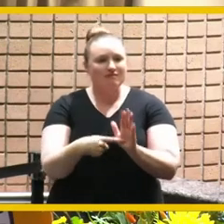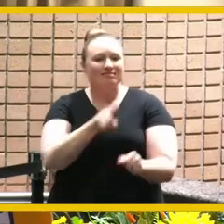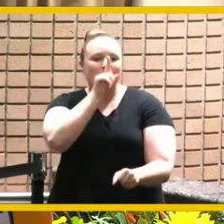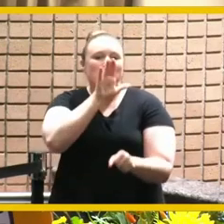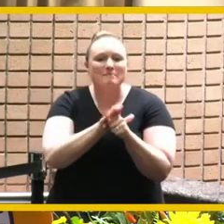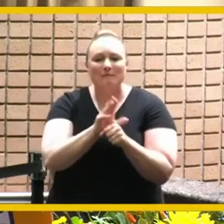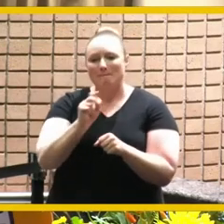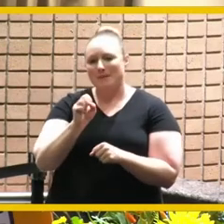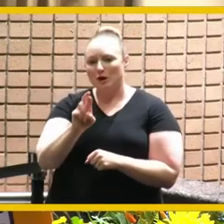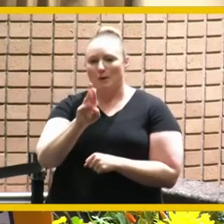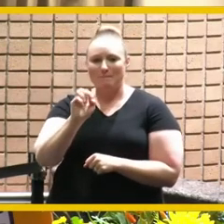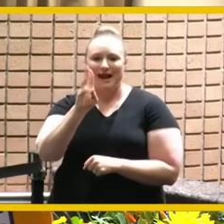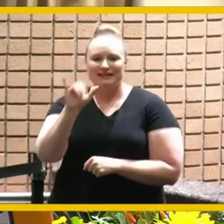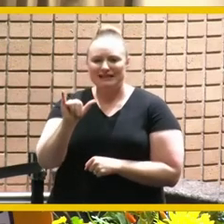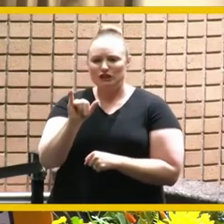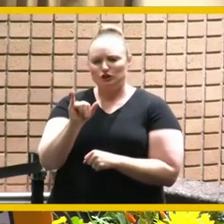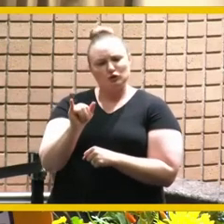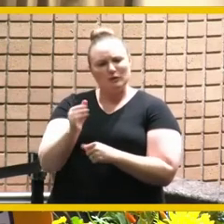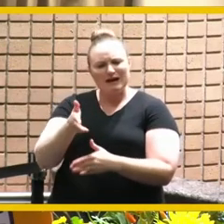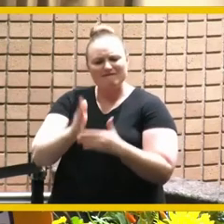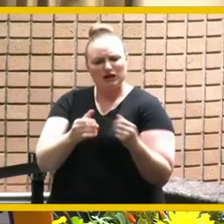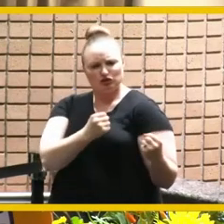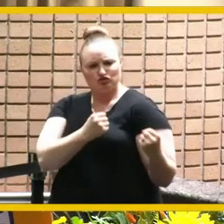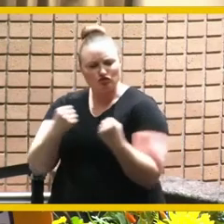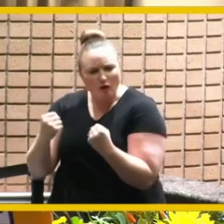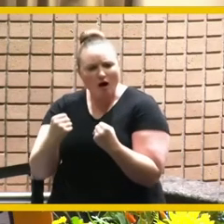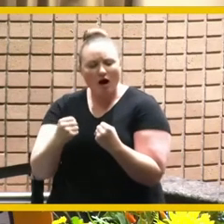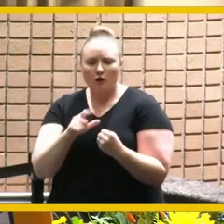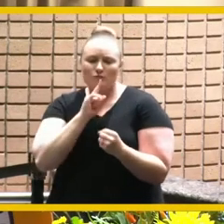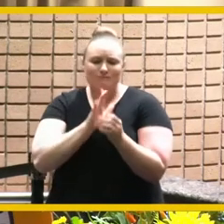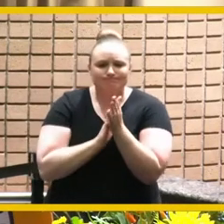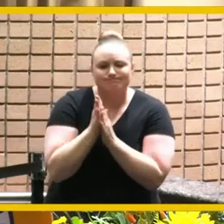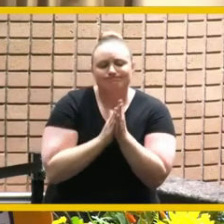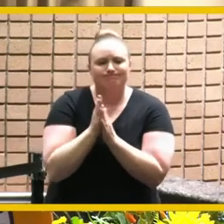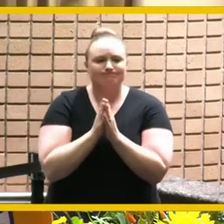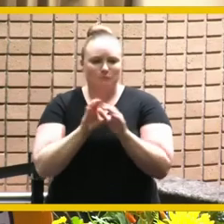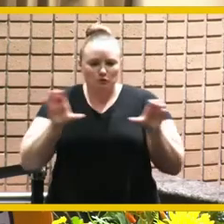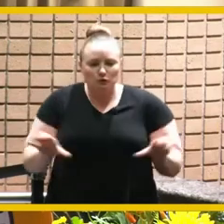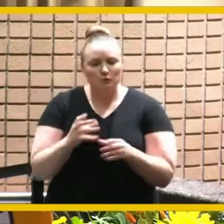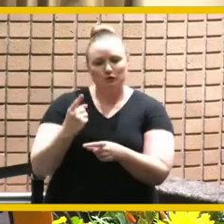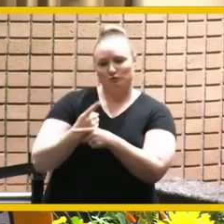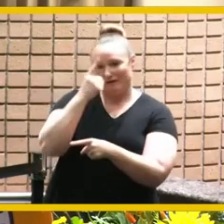strong and his passion for consistently doing what is right for our community and always valuing